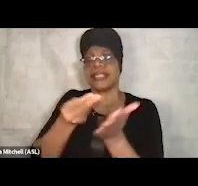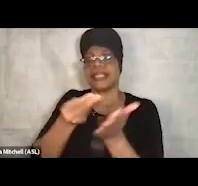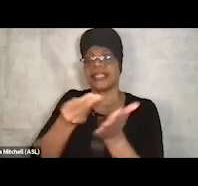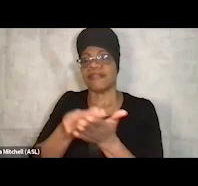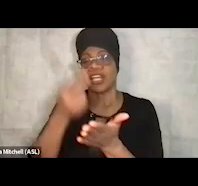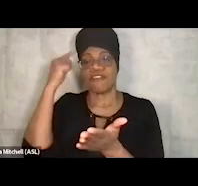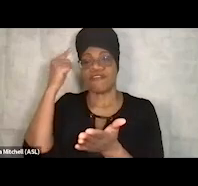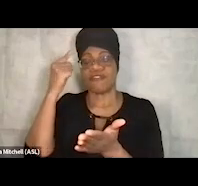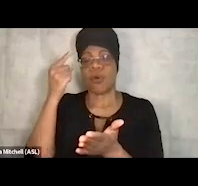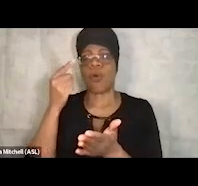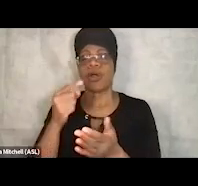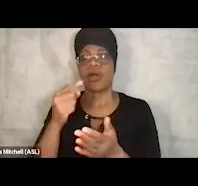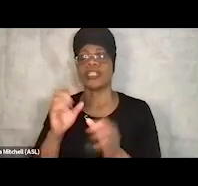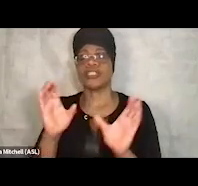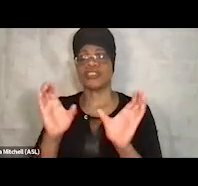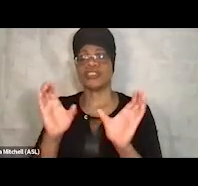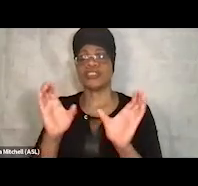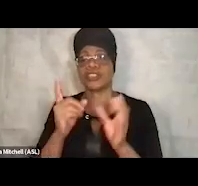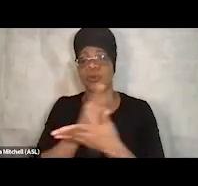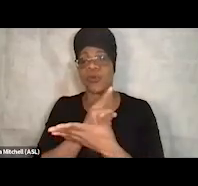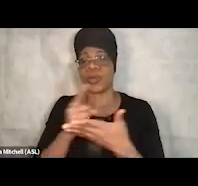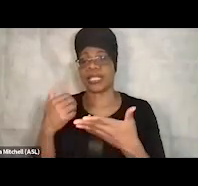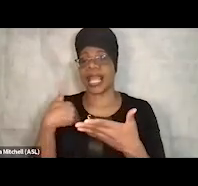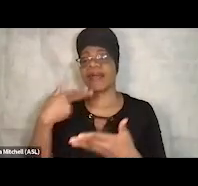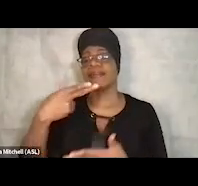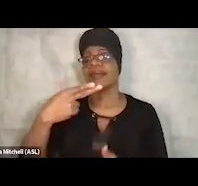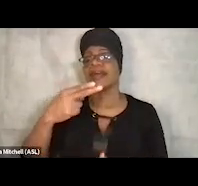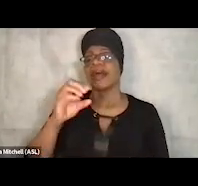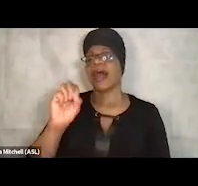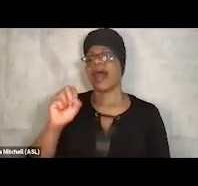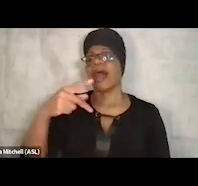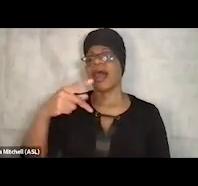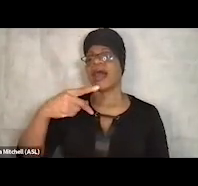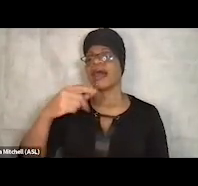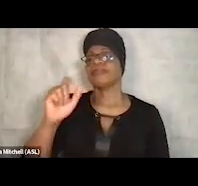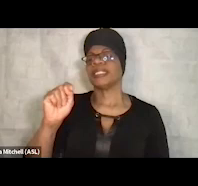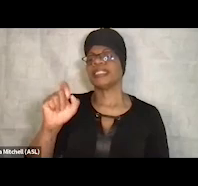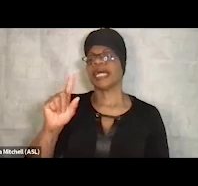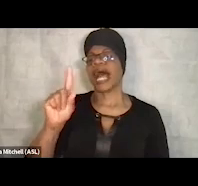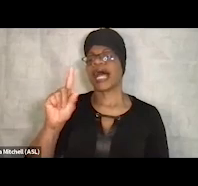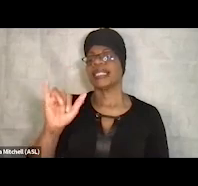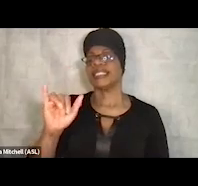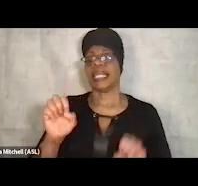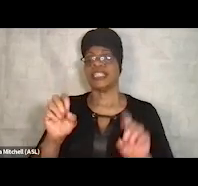In a week, they had a hospitality certification, and then our employment team was able to come alongside and help those folks get placed.